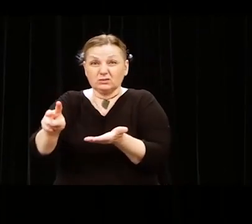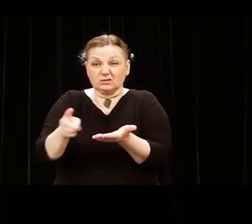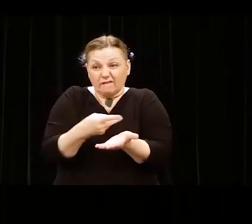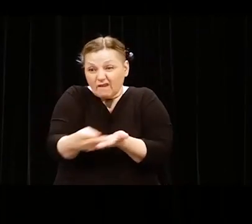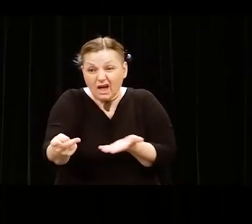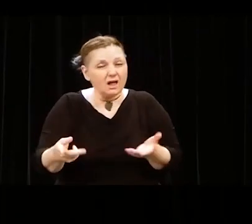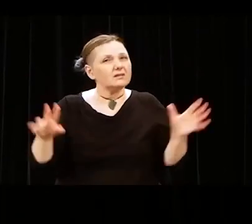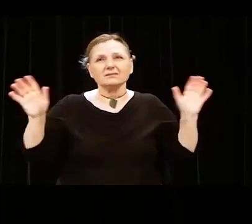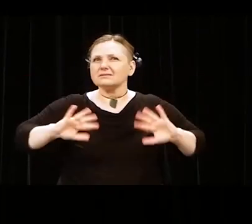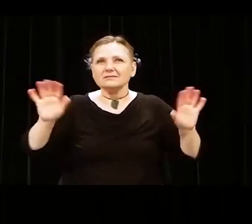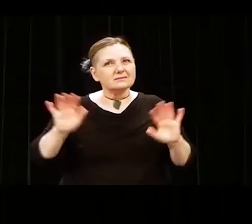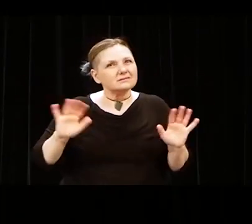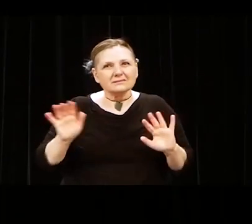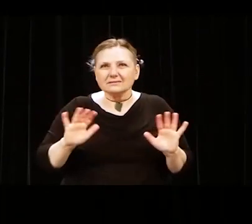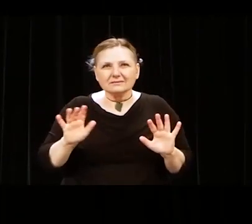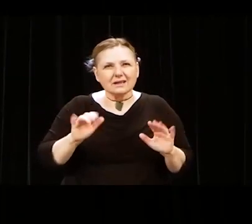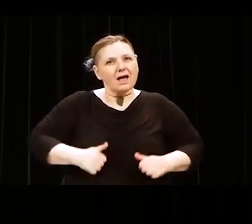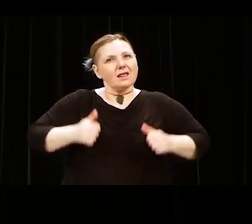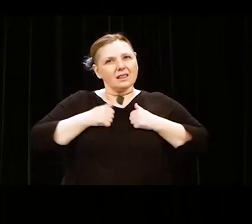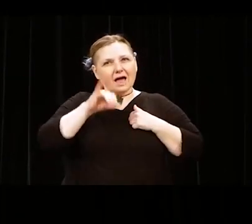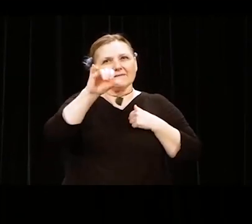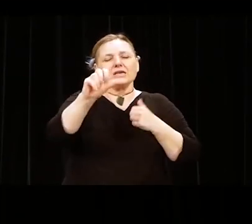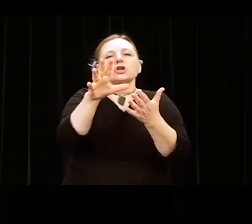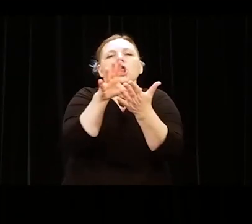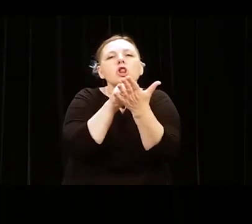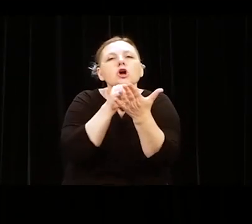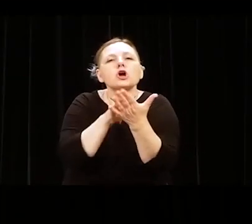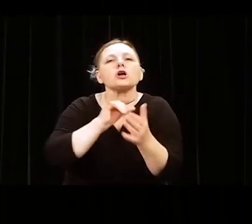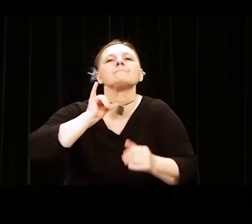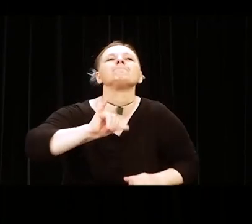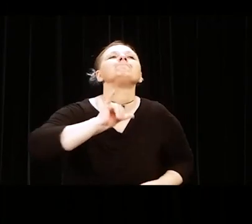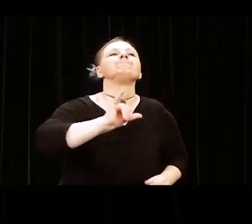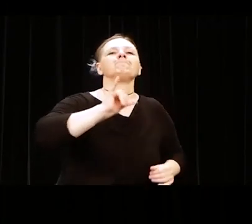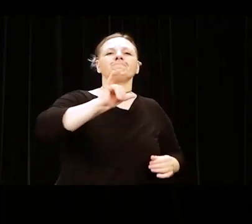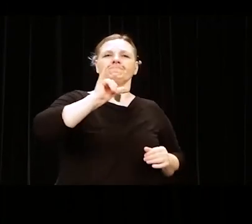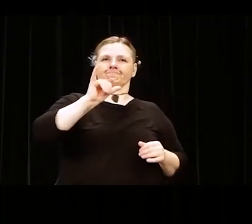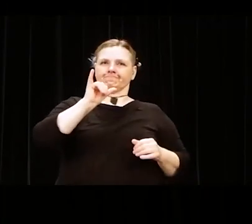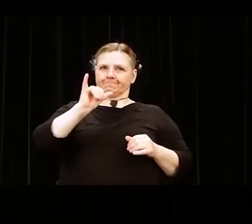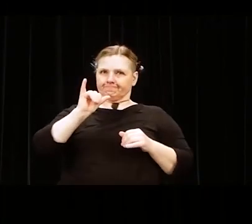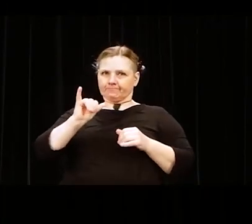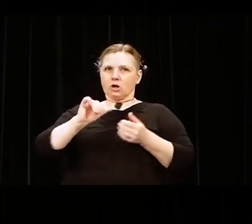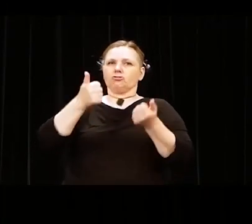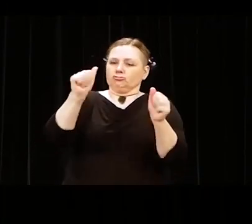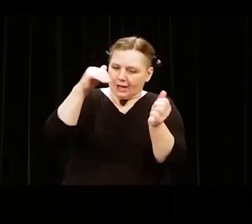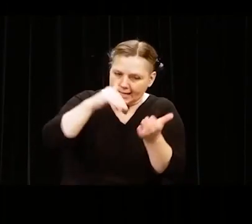You learn. You discover, you write, you erase. And you rewrite again.